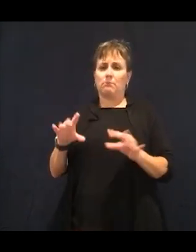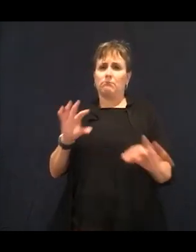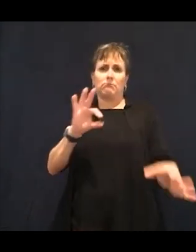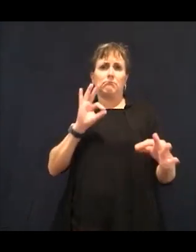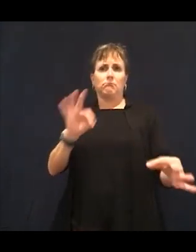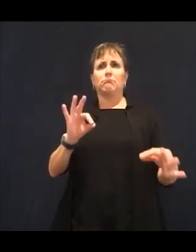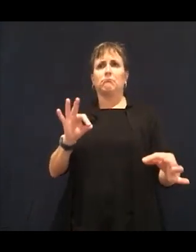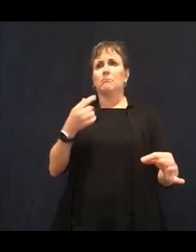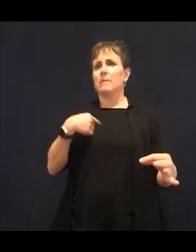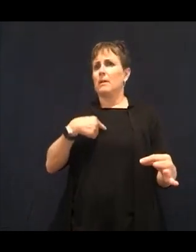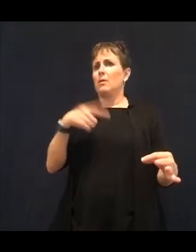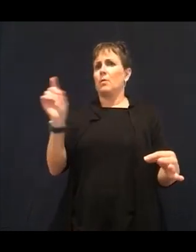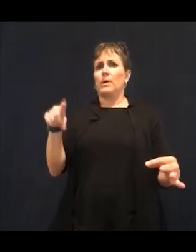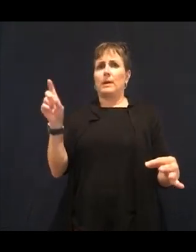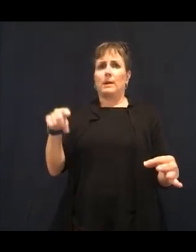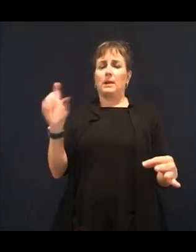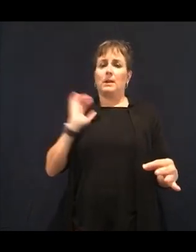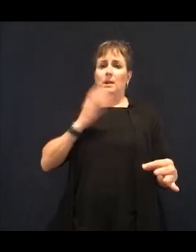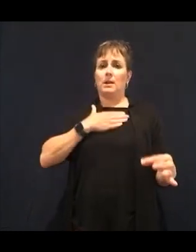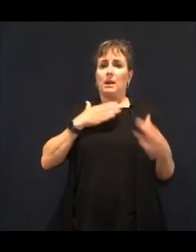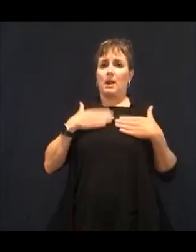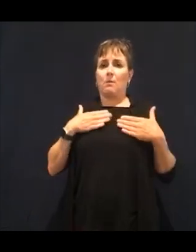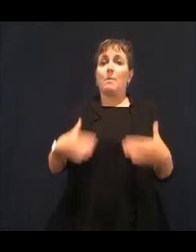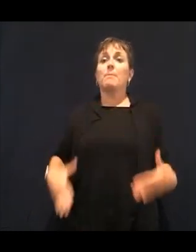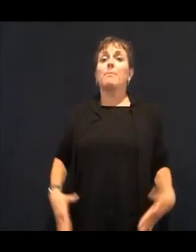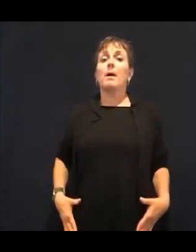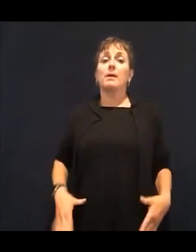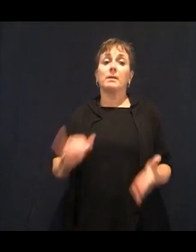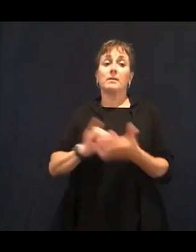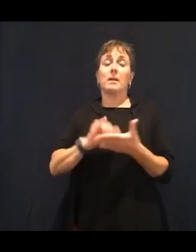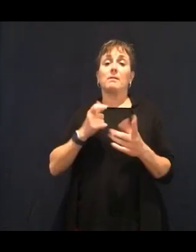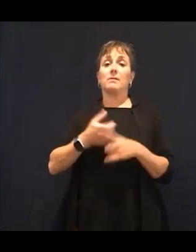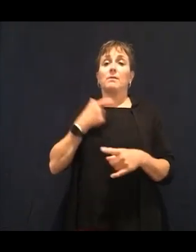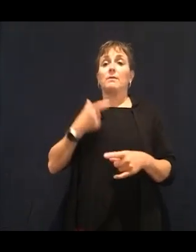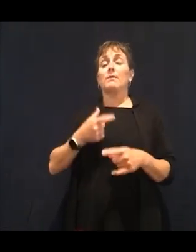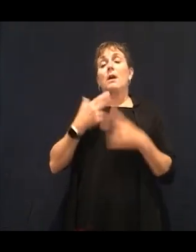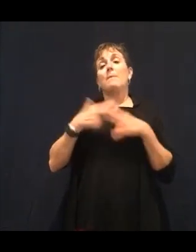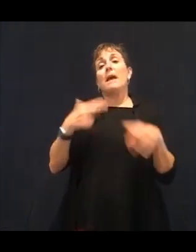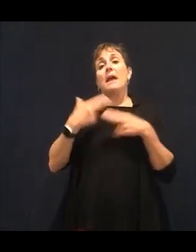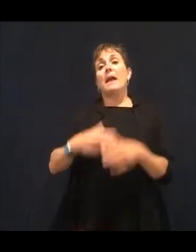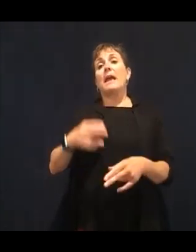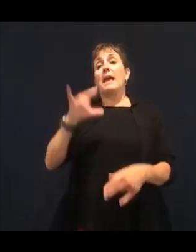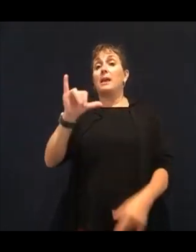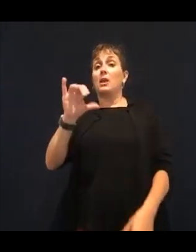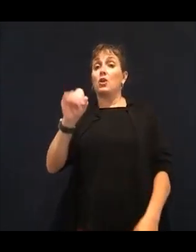people that just eat egg whites. Stop doing that. Everybody's so concerned